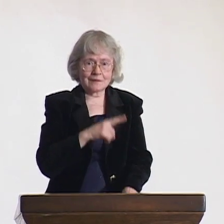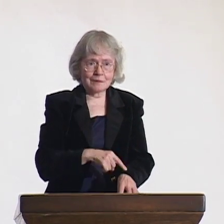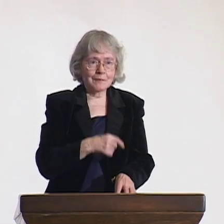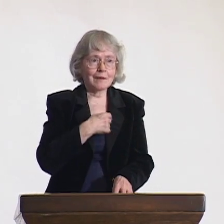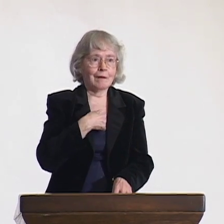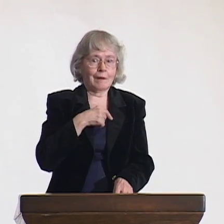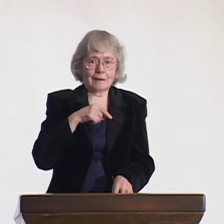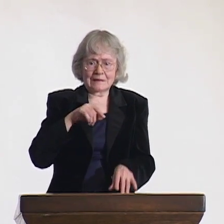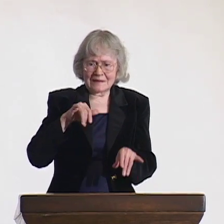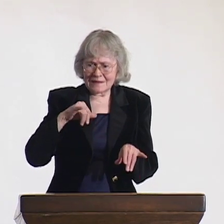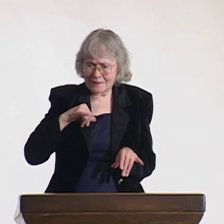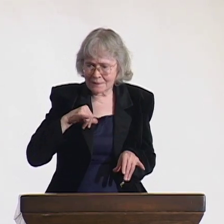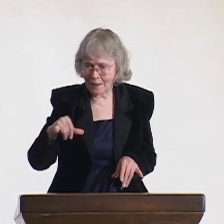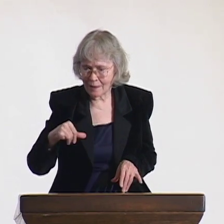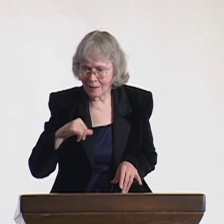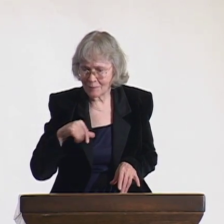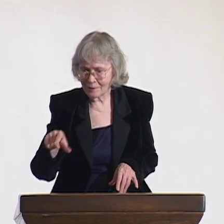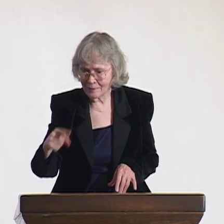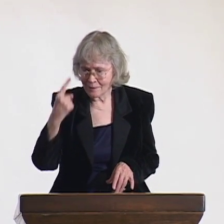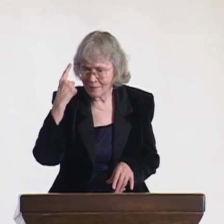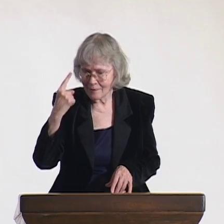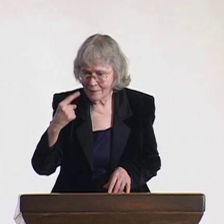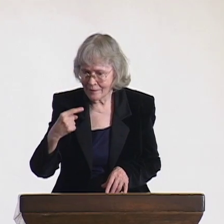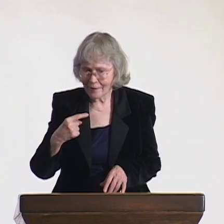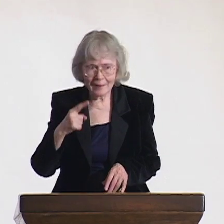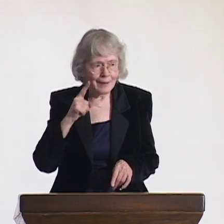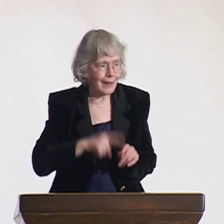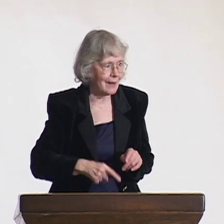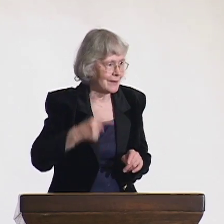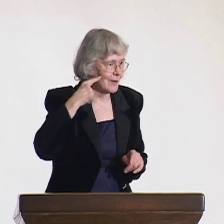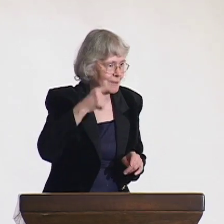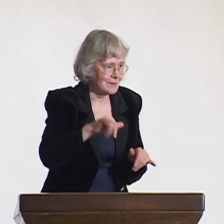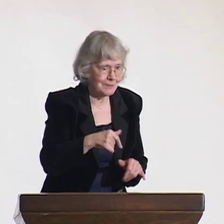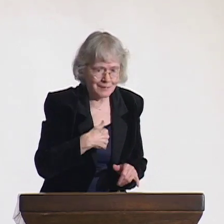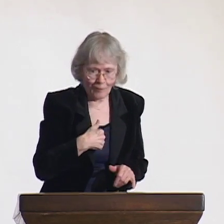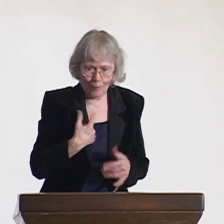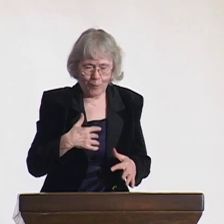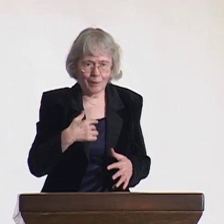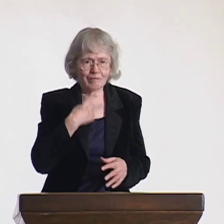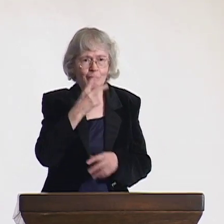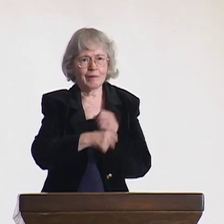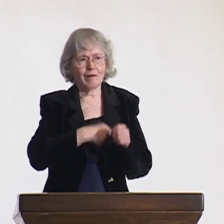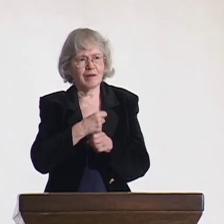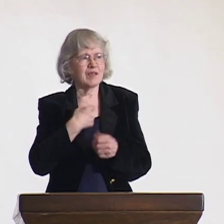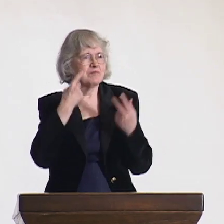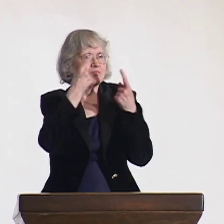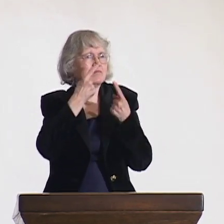So we were the same. So as a child, I did not understand.